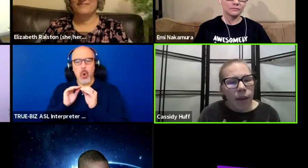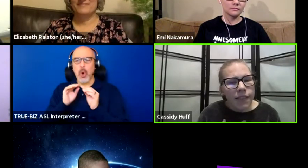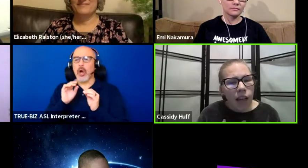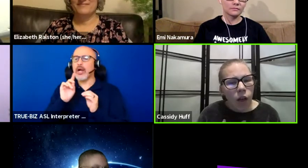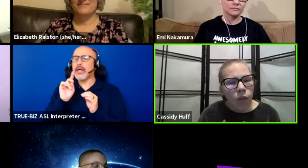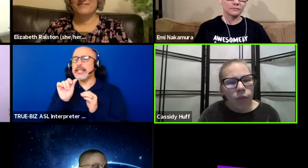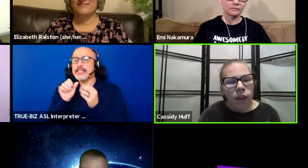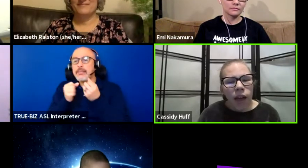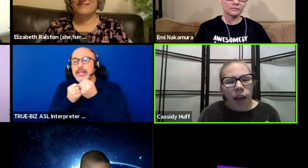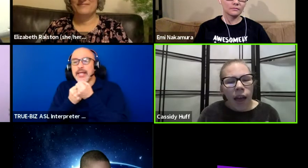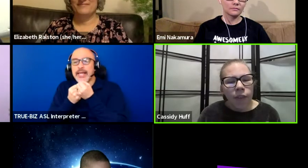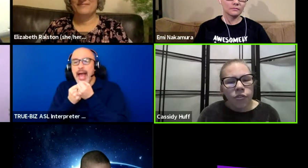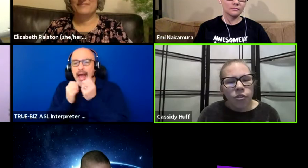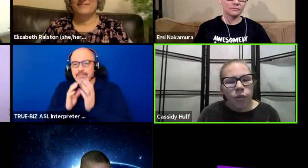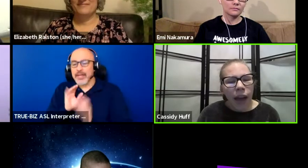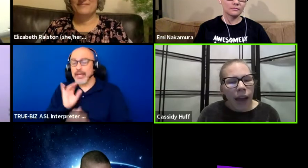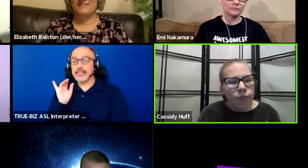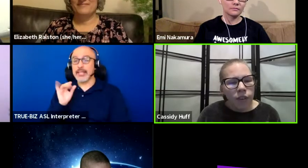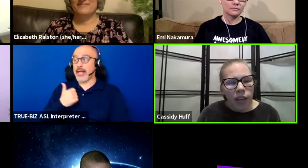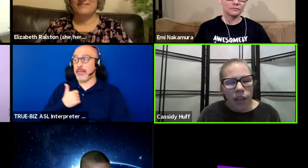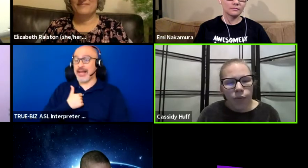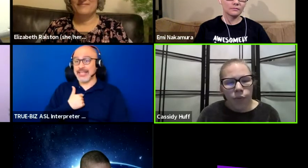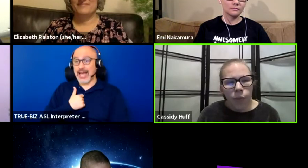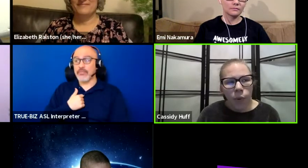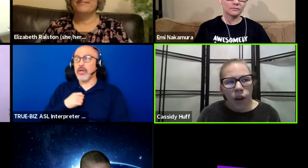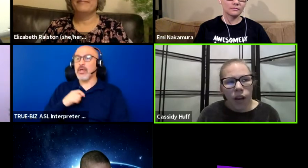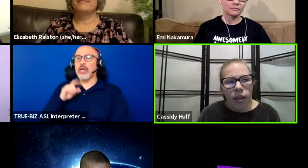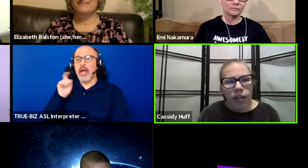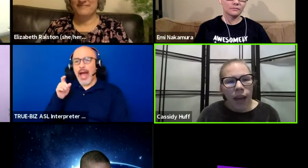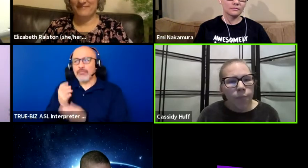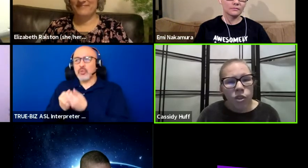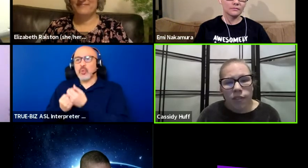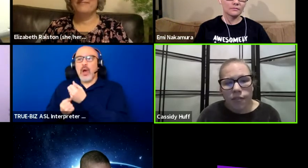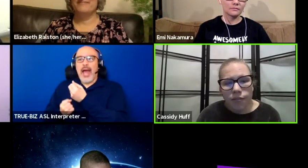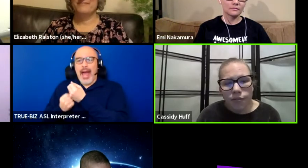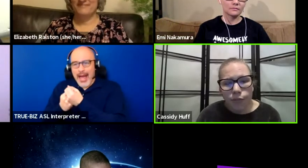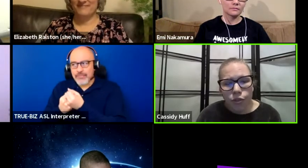like myself have to advocate for captions for Zoom,